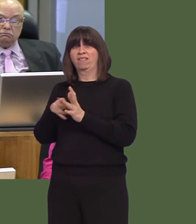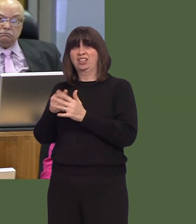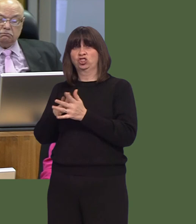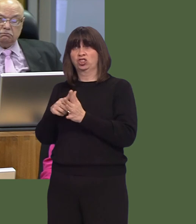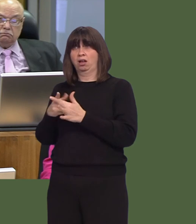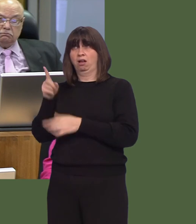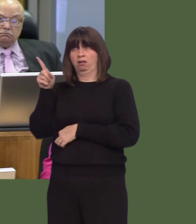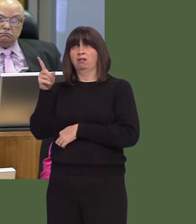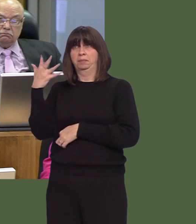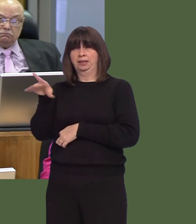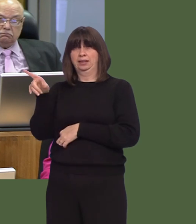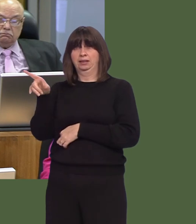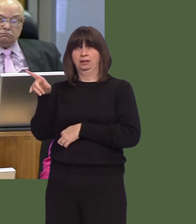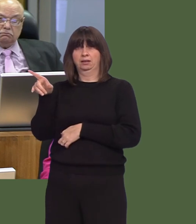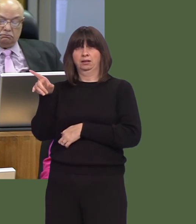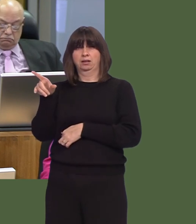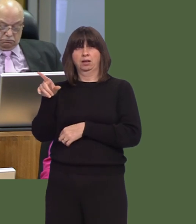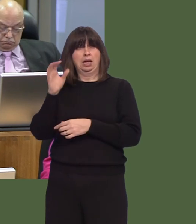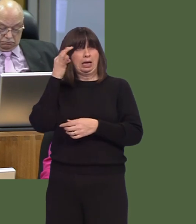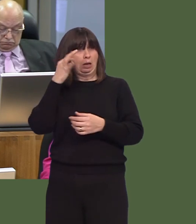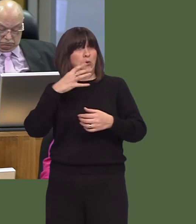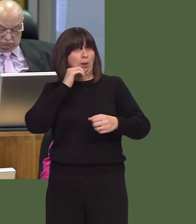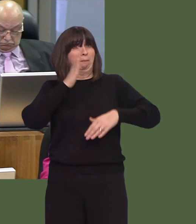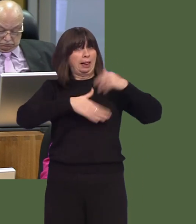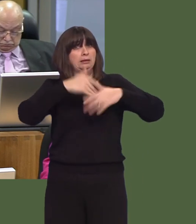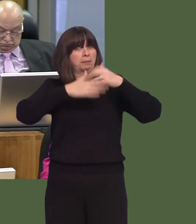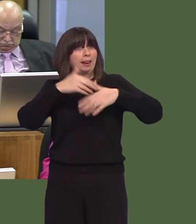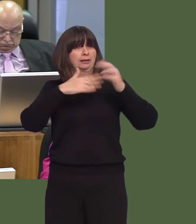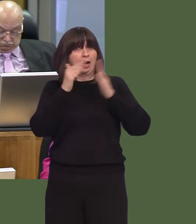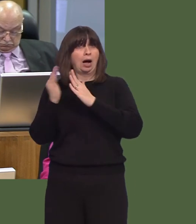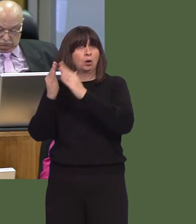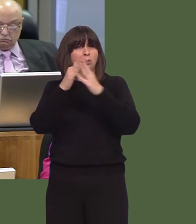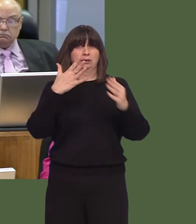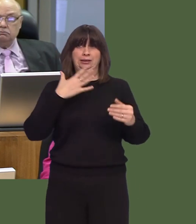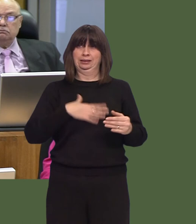So, if they are going to become major builders, they will need to improve their capacities